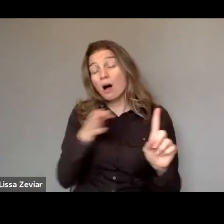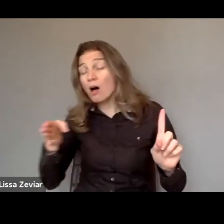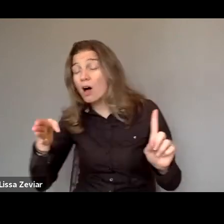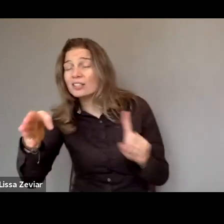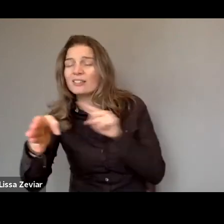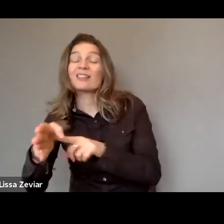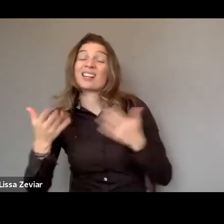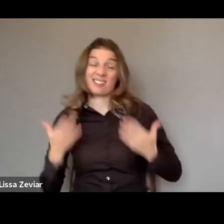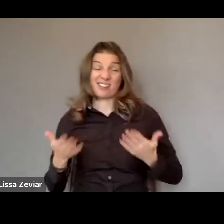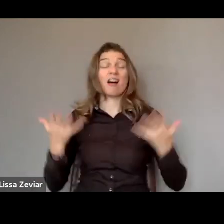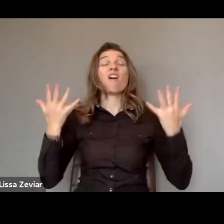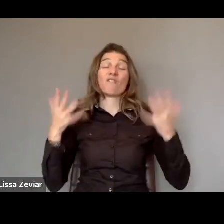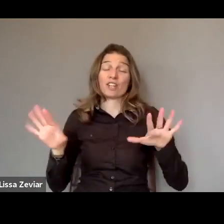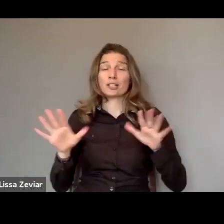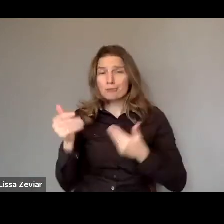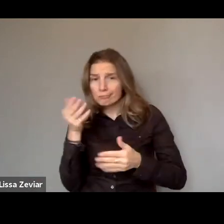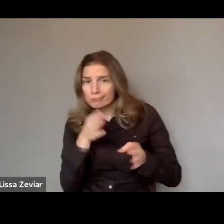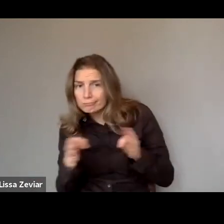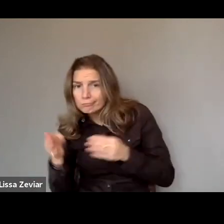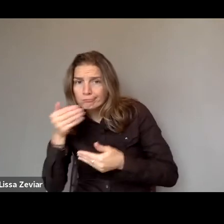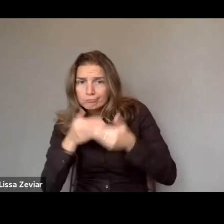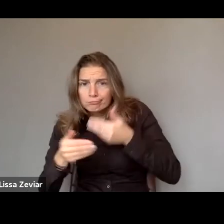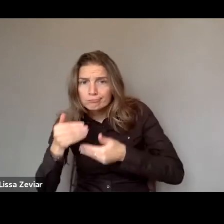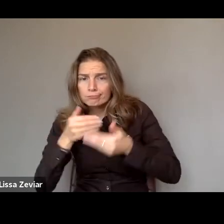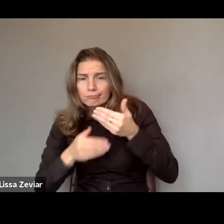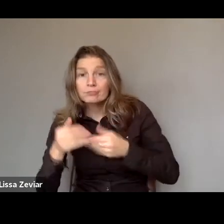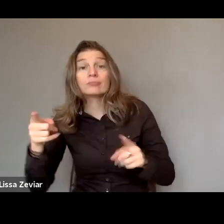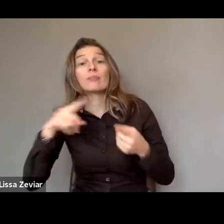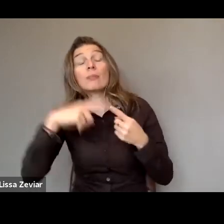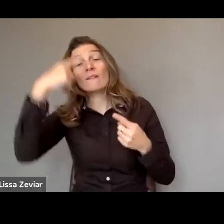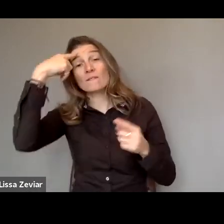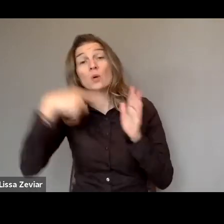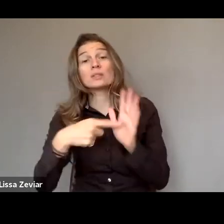We're launching the fitness check so we can look